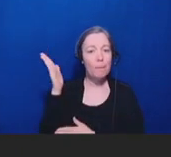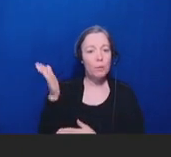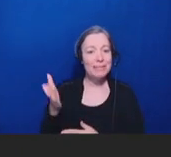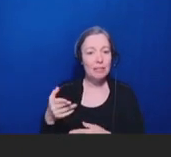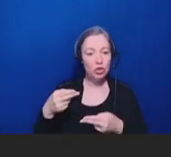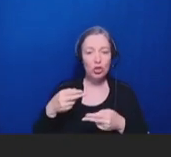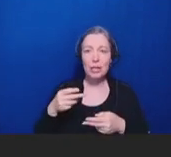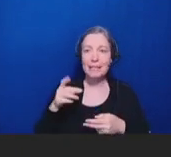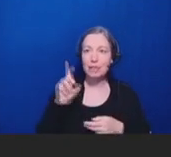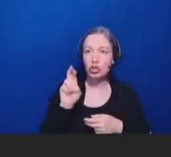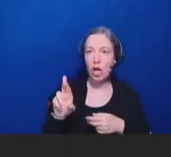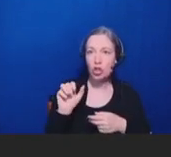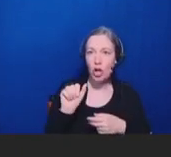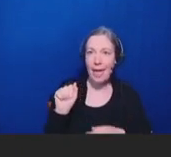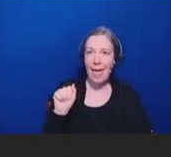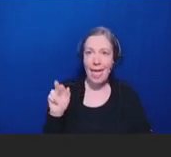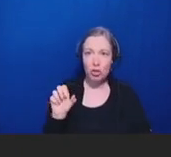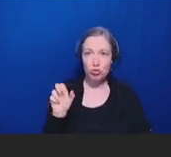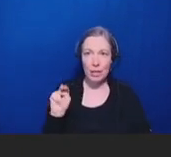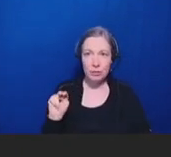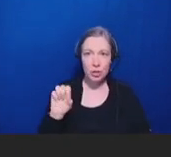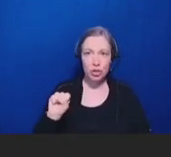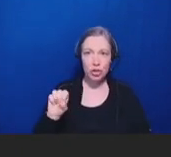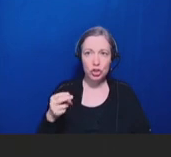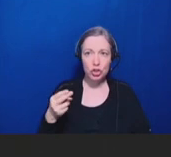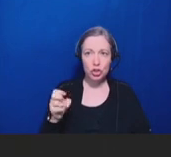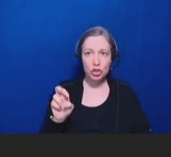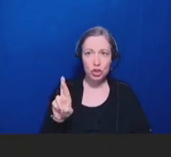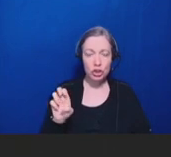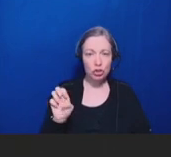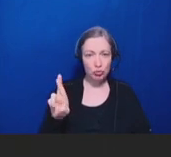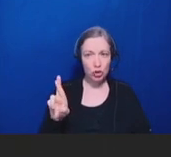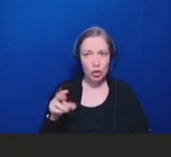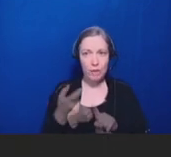Scherer from the University of Iowa. Dr. Scherer, you have the floor.